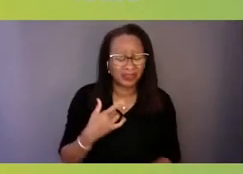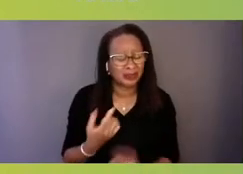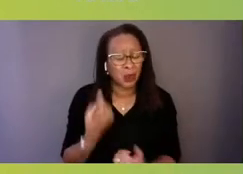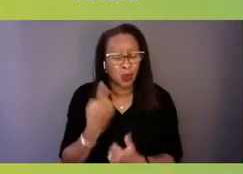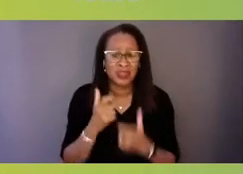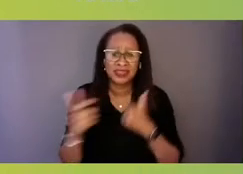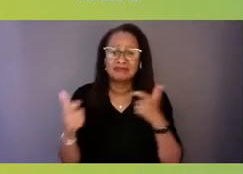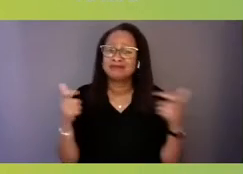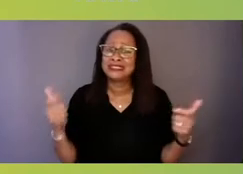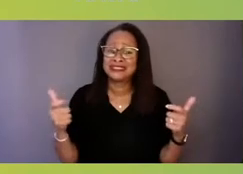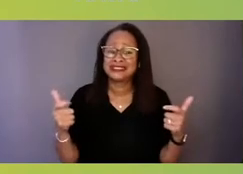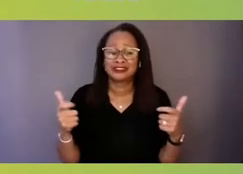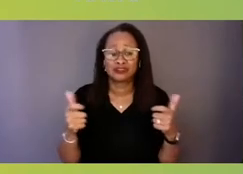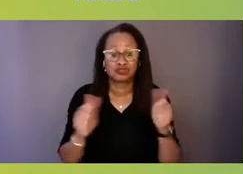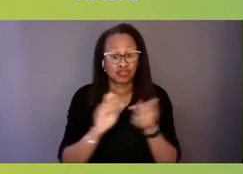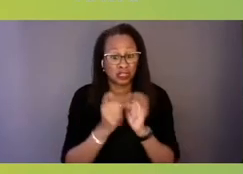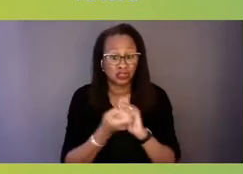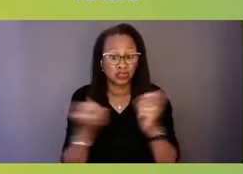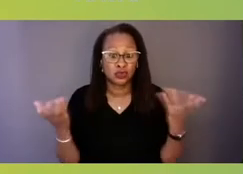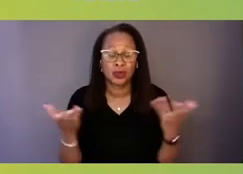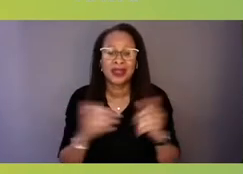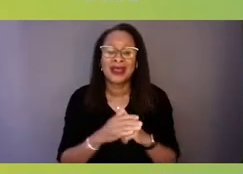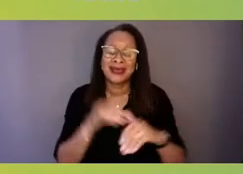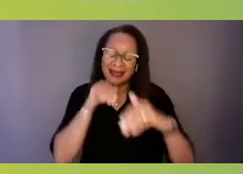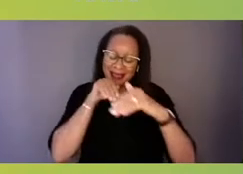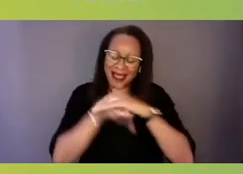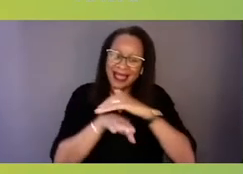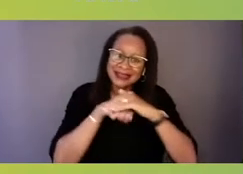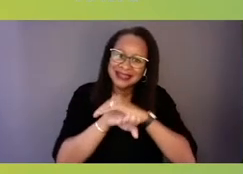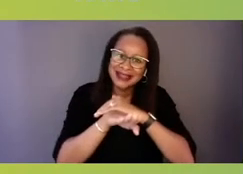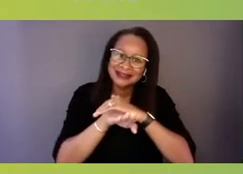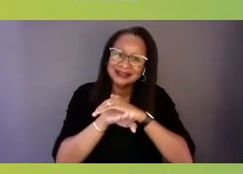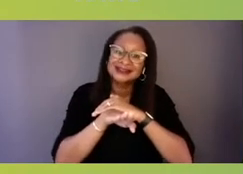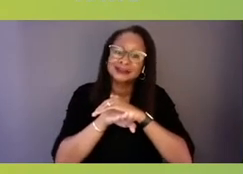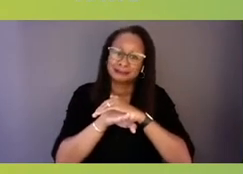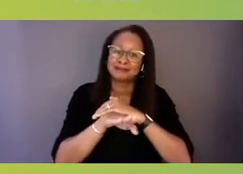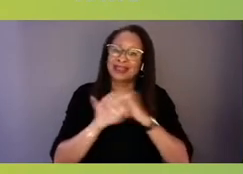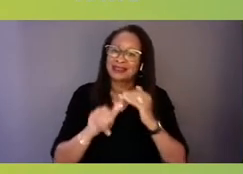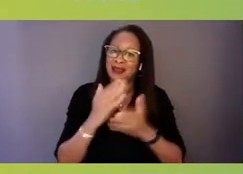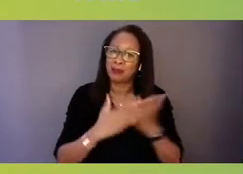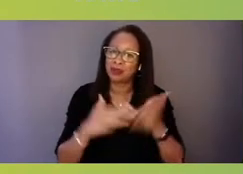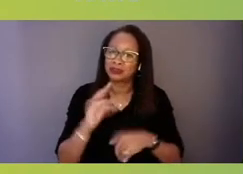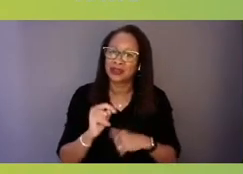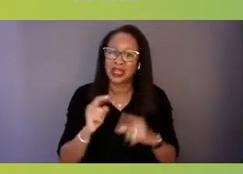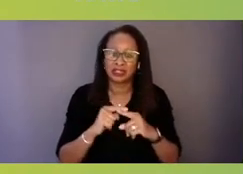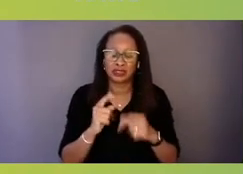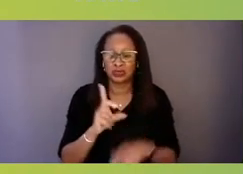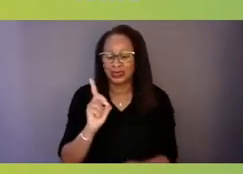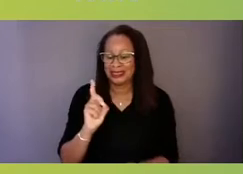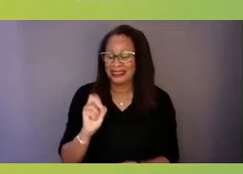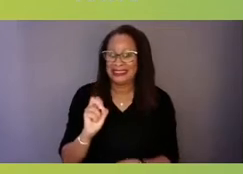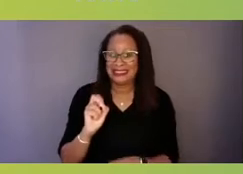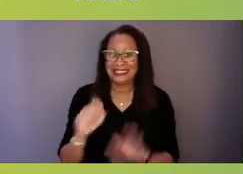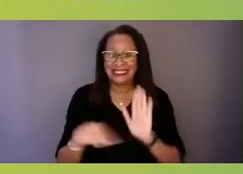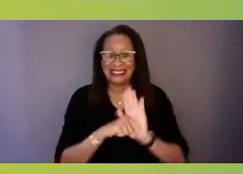is the access component to destigmatizing behavioral health support